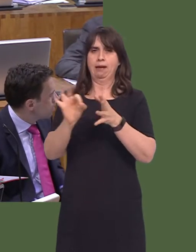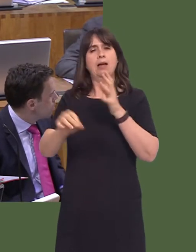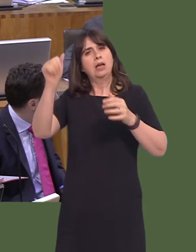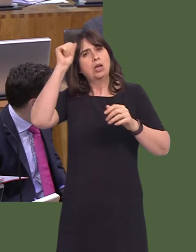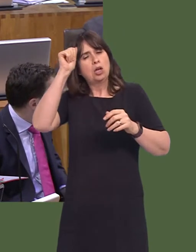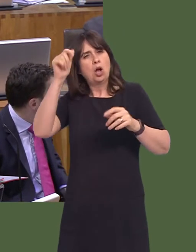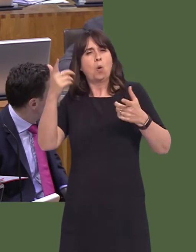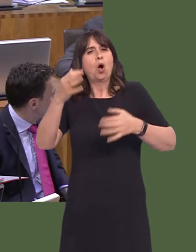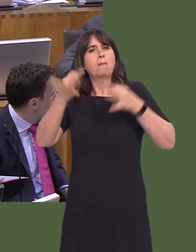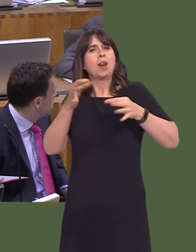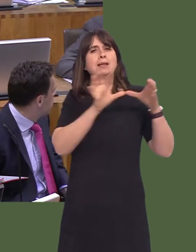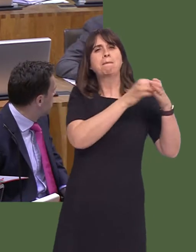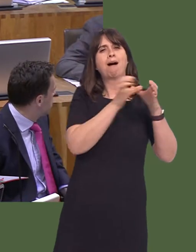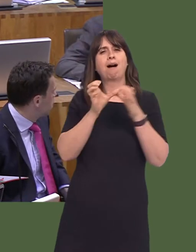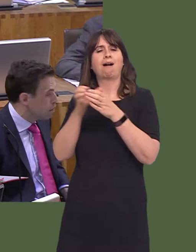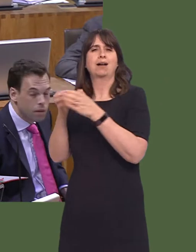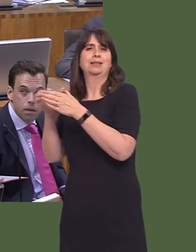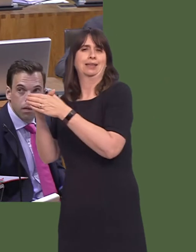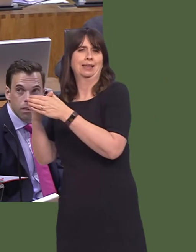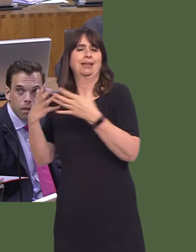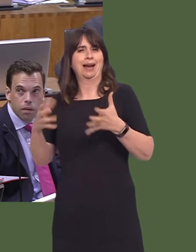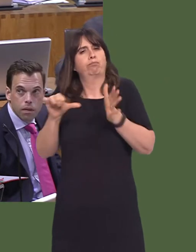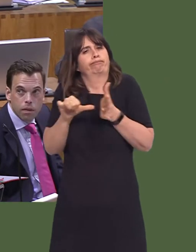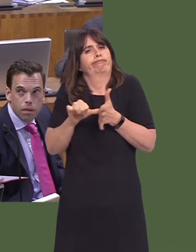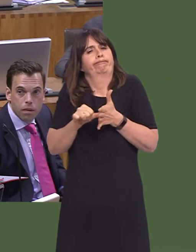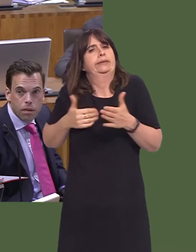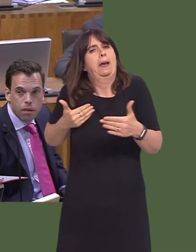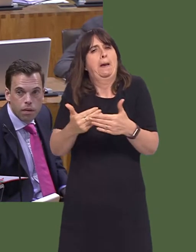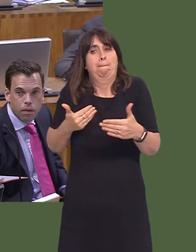parties, because we have moved on from being what was, in effect, a kind of administrative